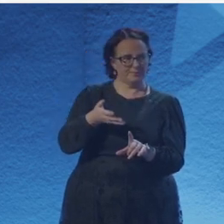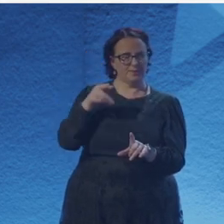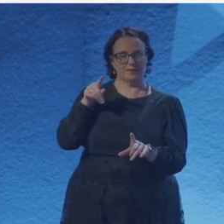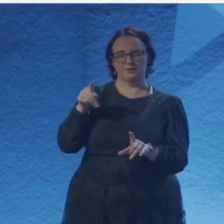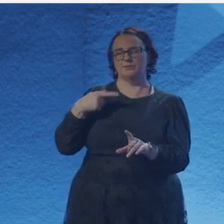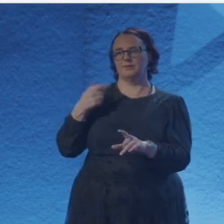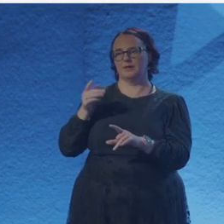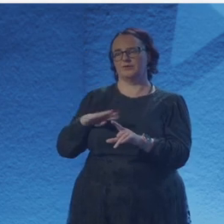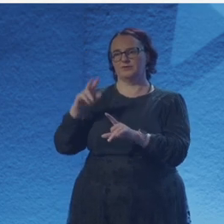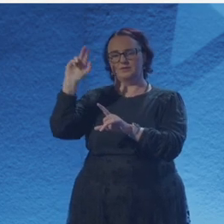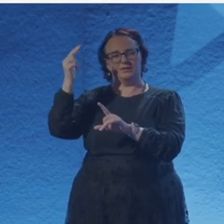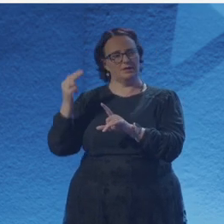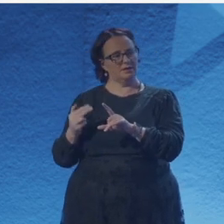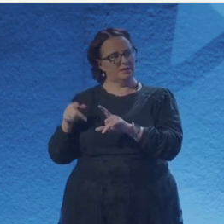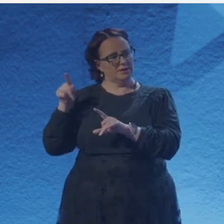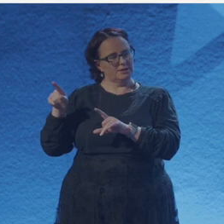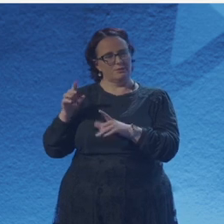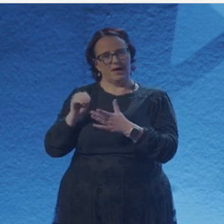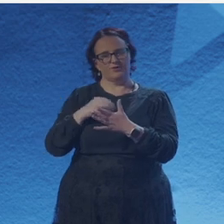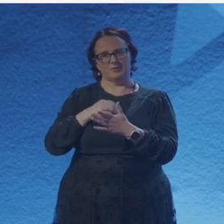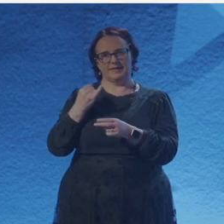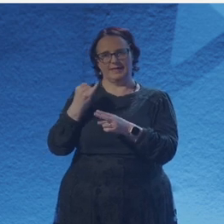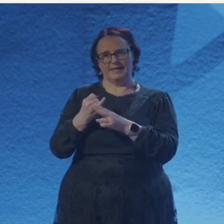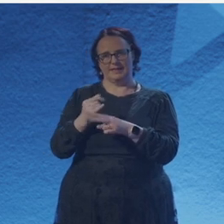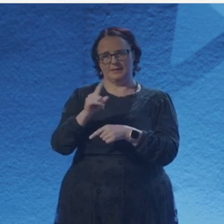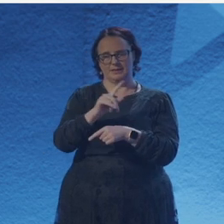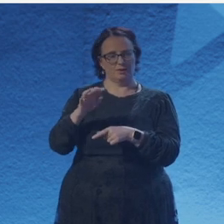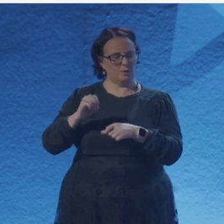the scientific part comes into play when I start typing.